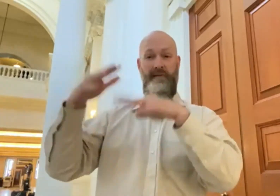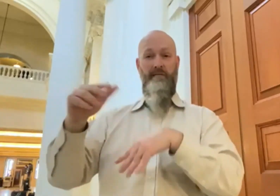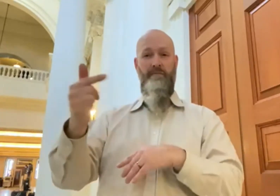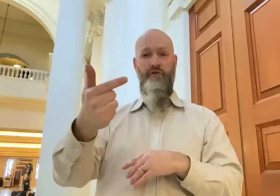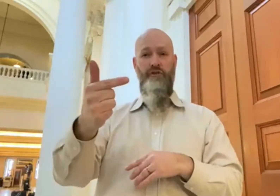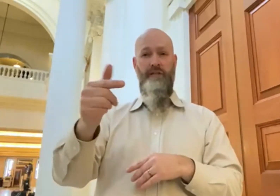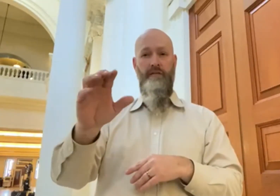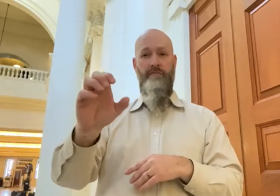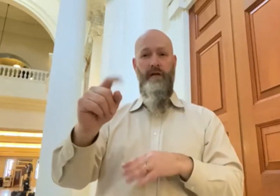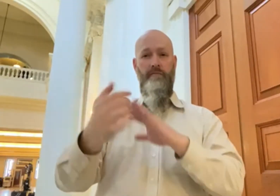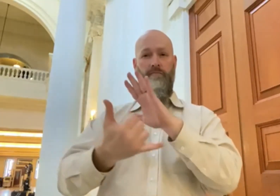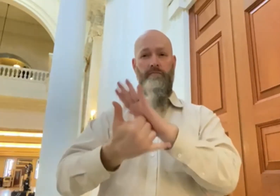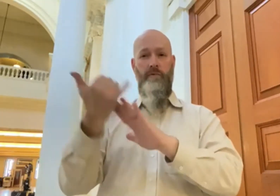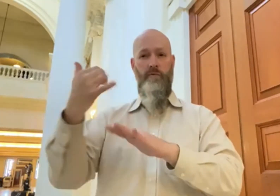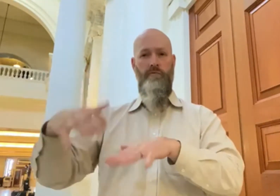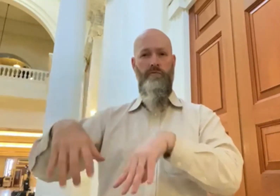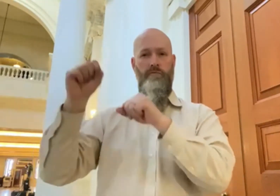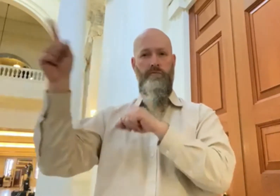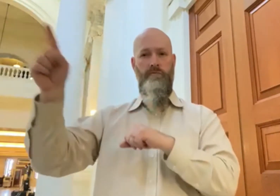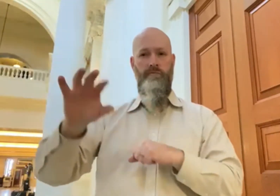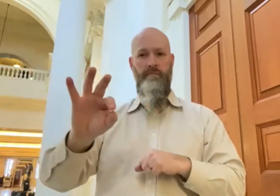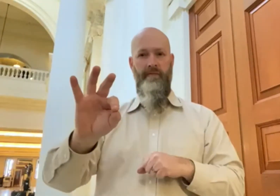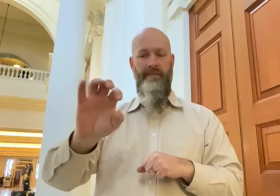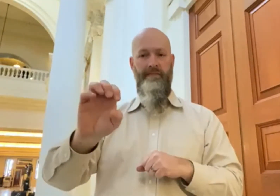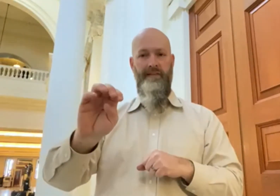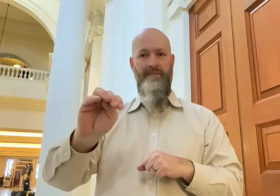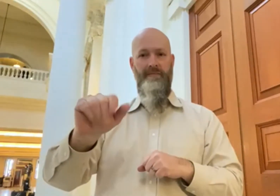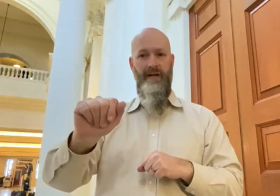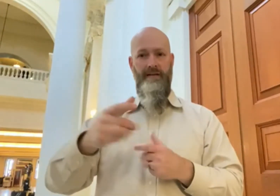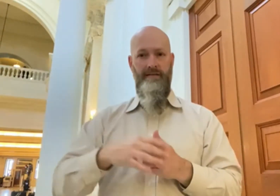FEMA site at the Greenbelt Metro Station,